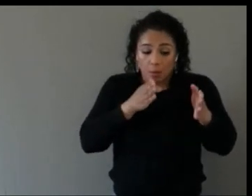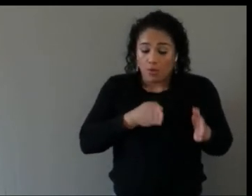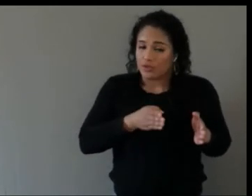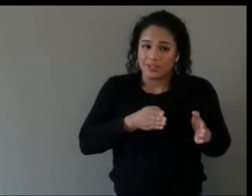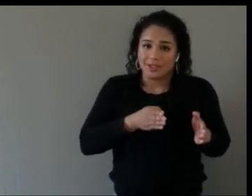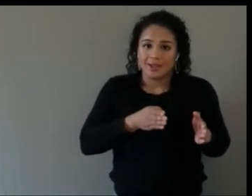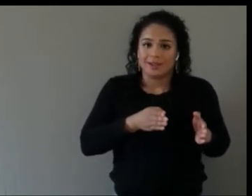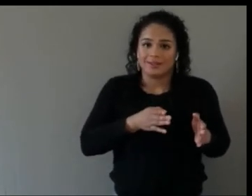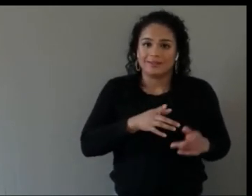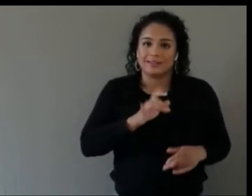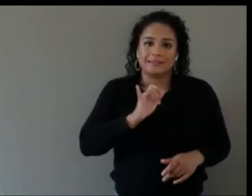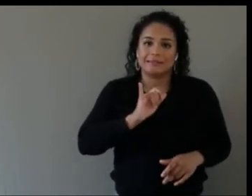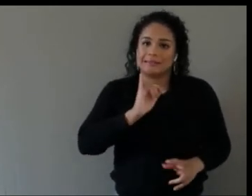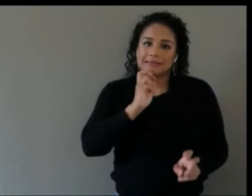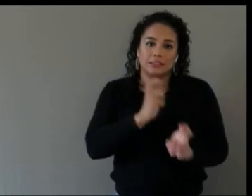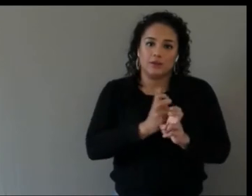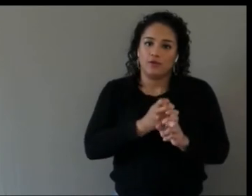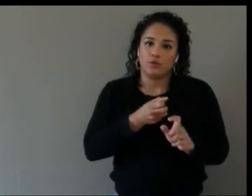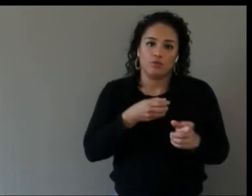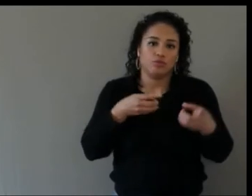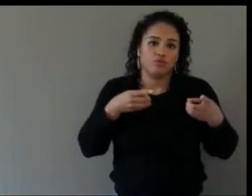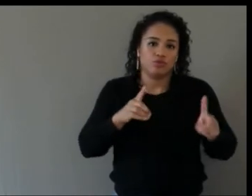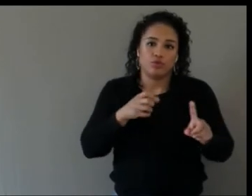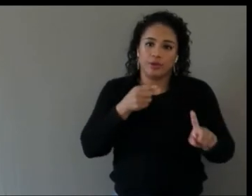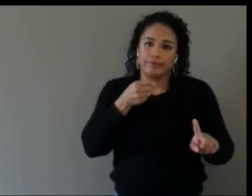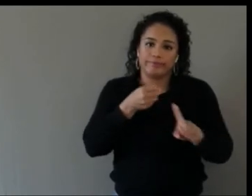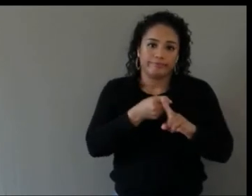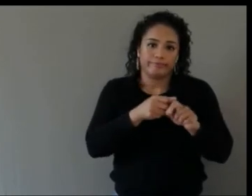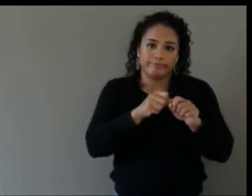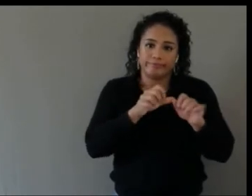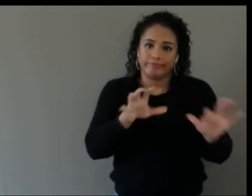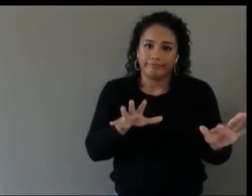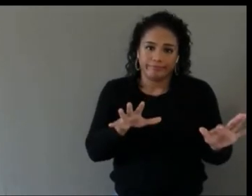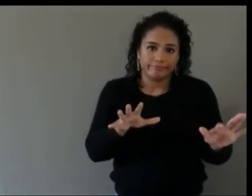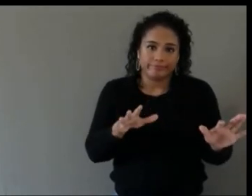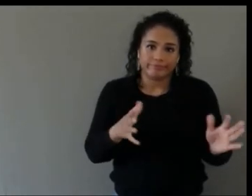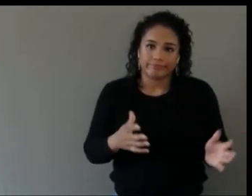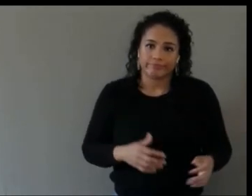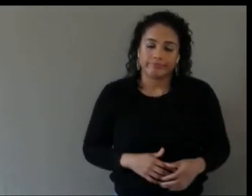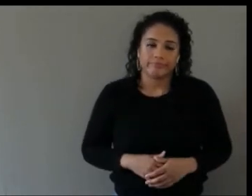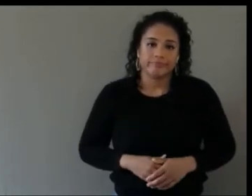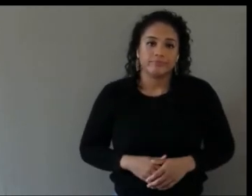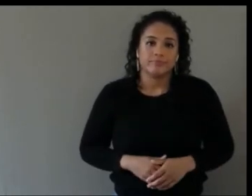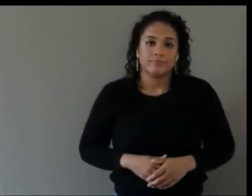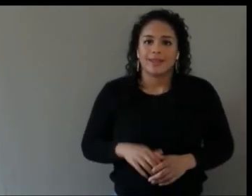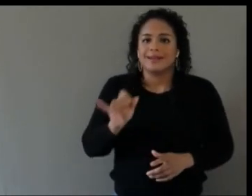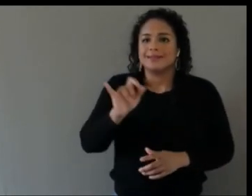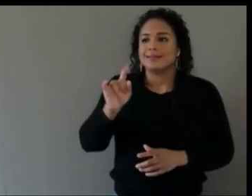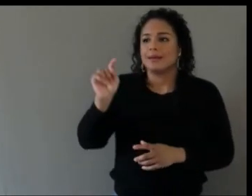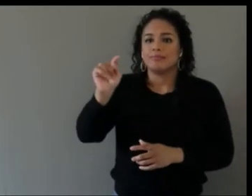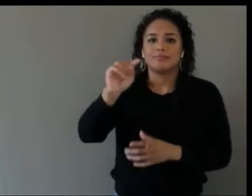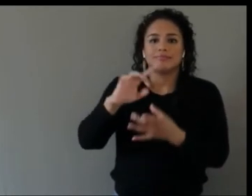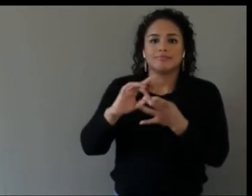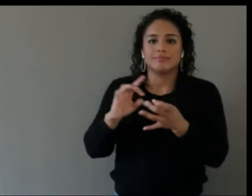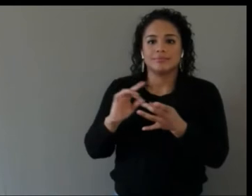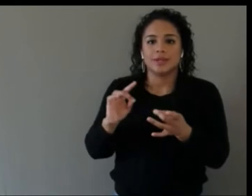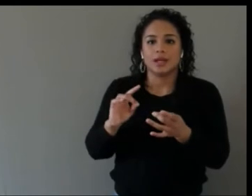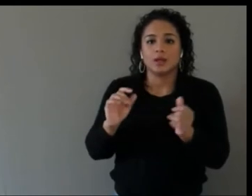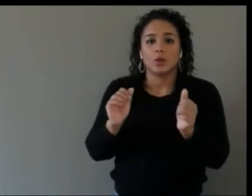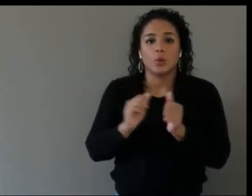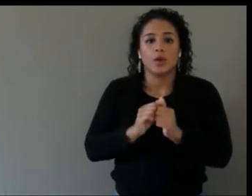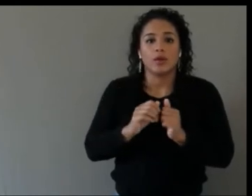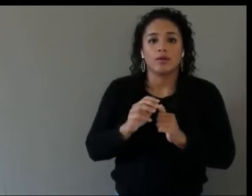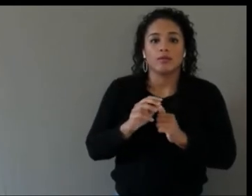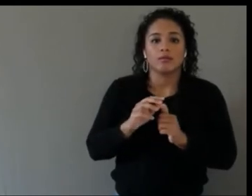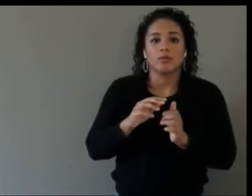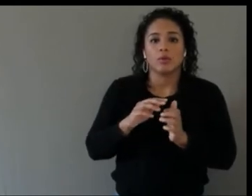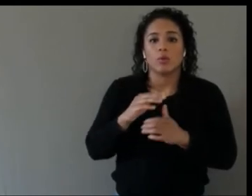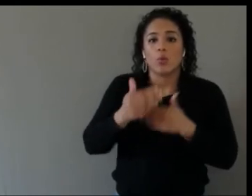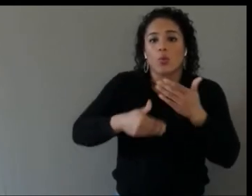And obviously, like, just as everyone said, with wearable VR or AR, you know, being in